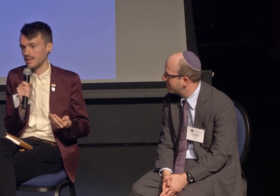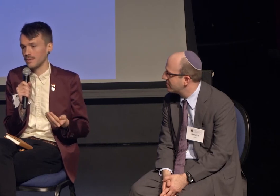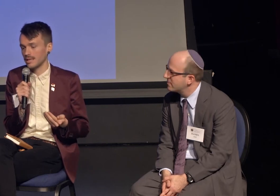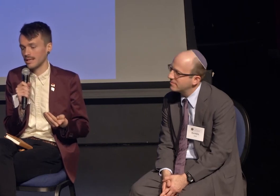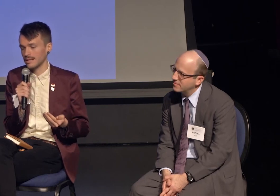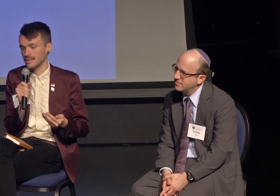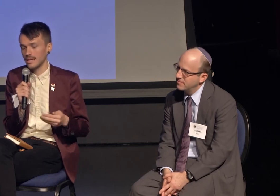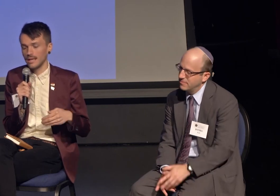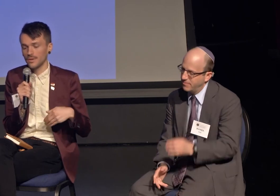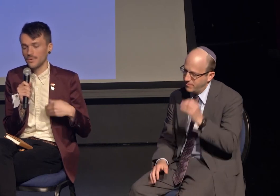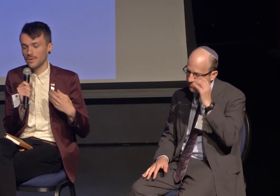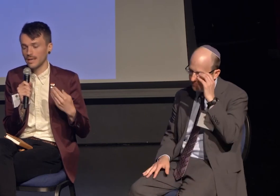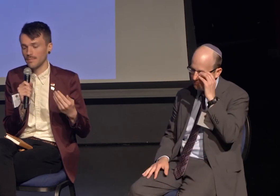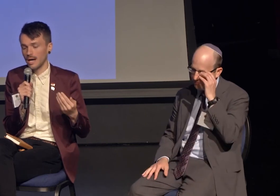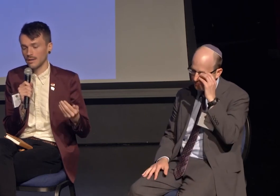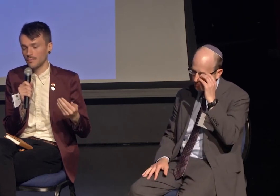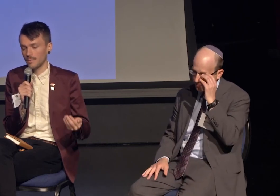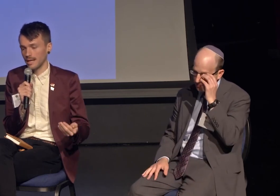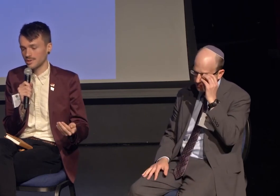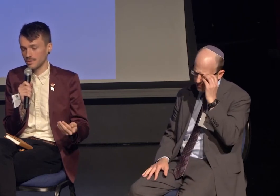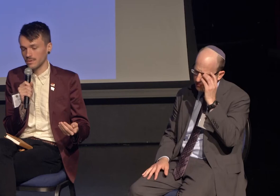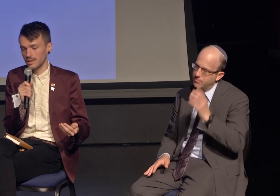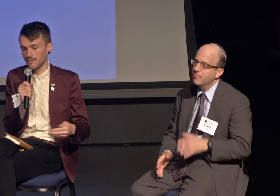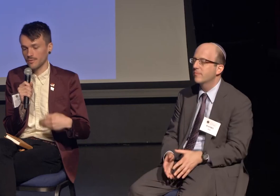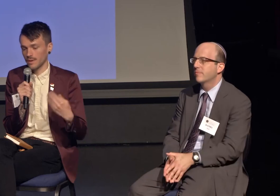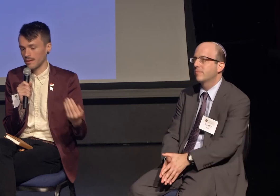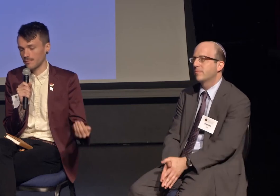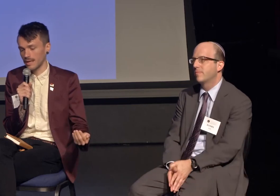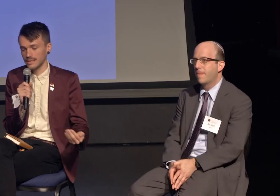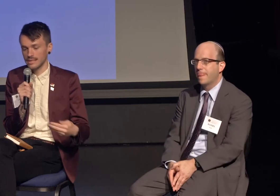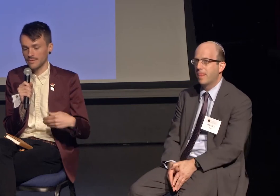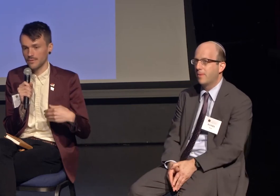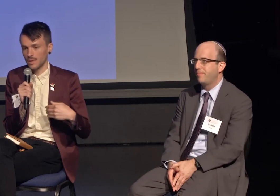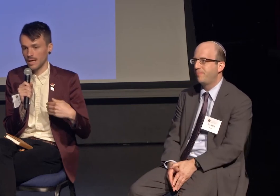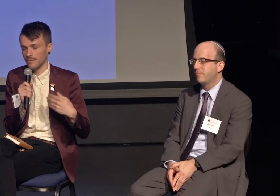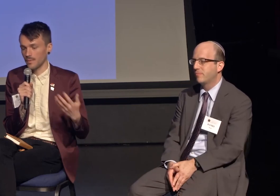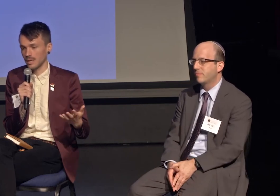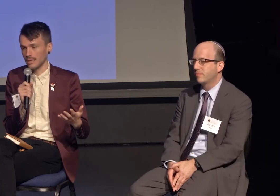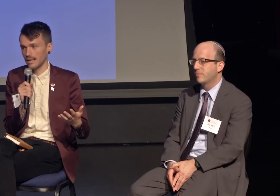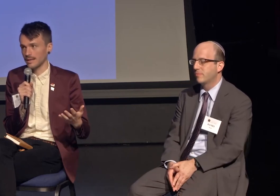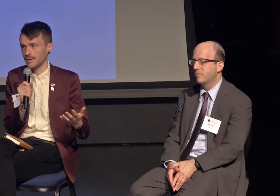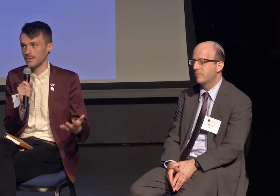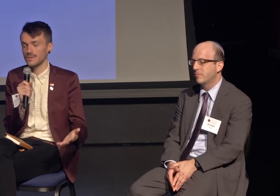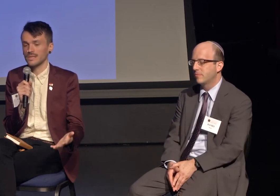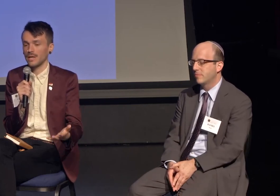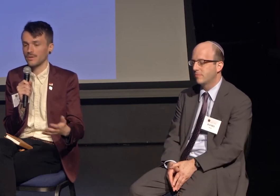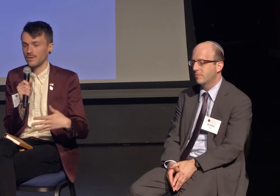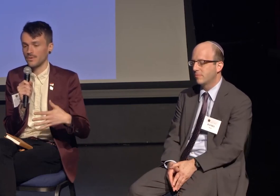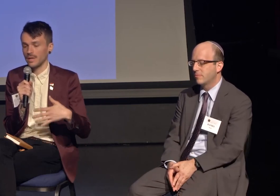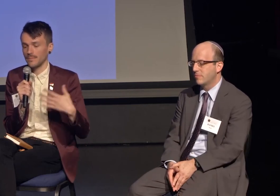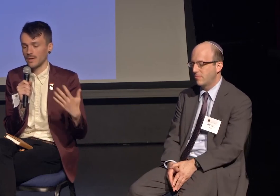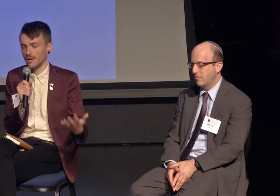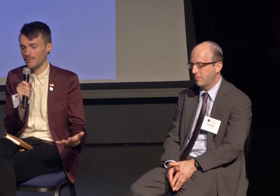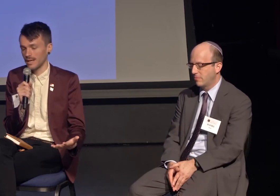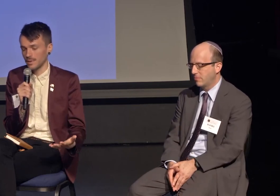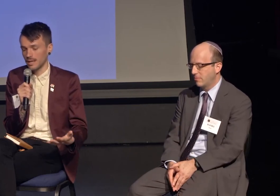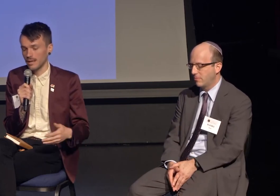because you can model for my children and for their friends and for everyone that knows about you and about our family,